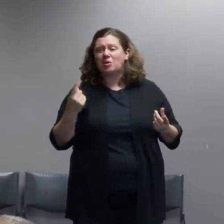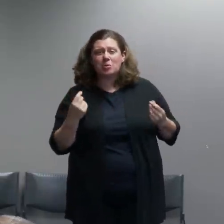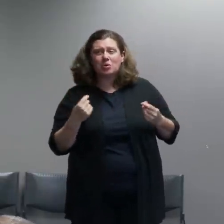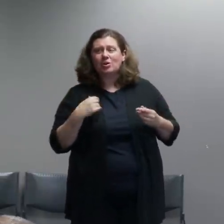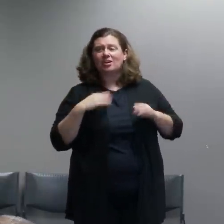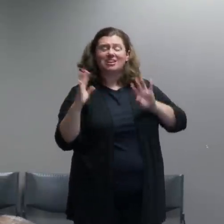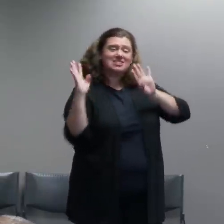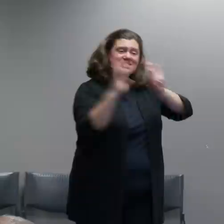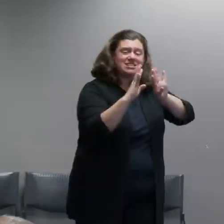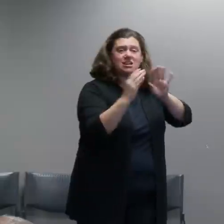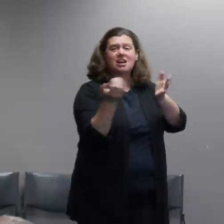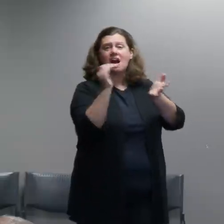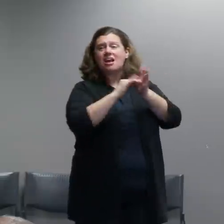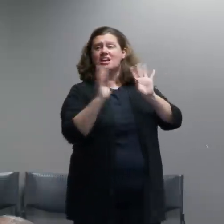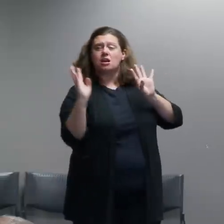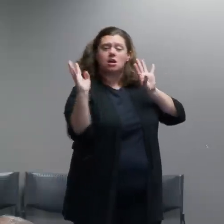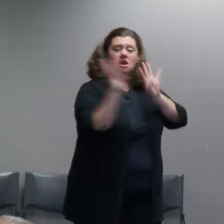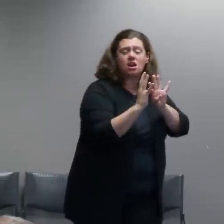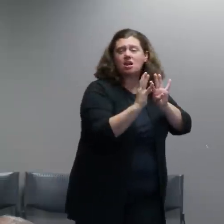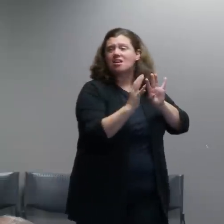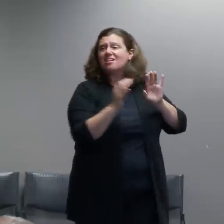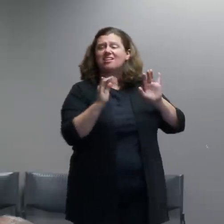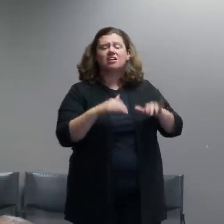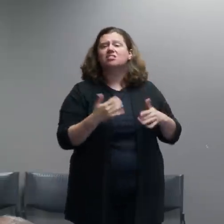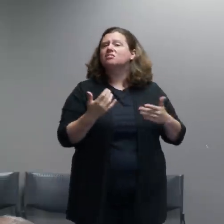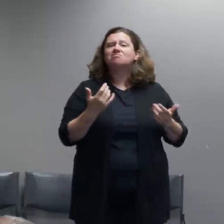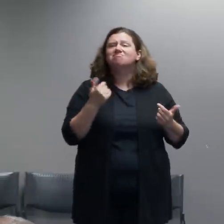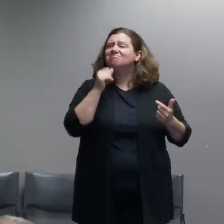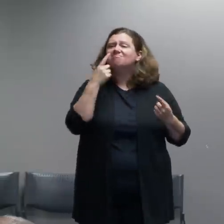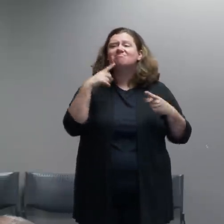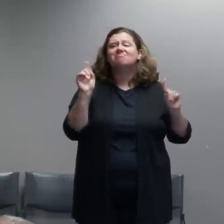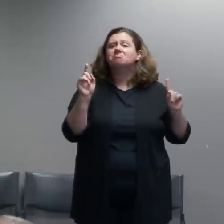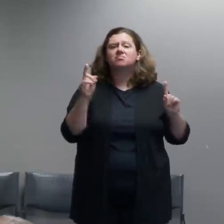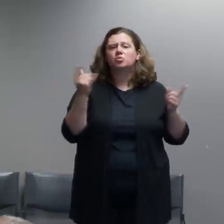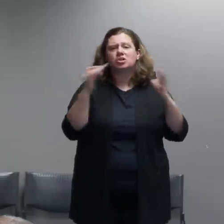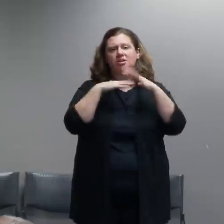So pretty quickly after that we decided to collapse the fenced area just to the